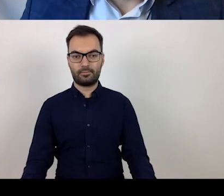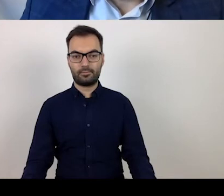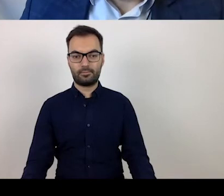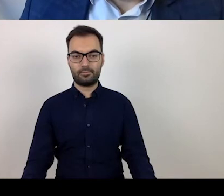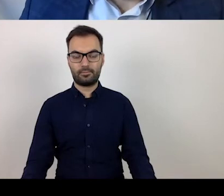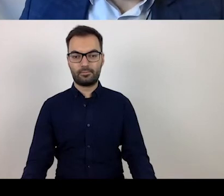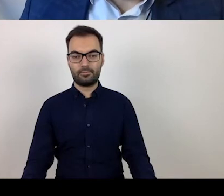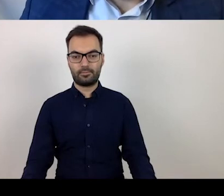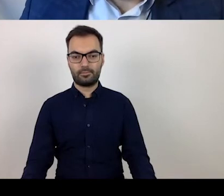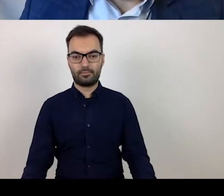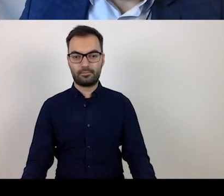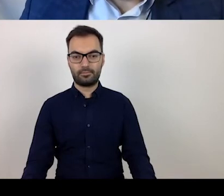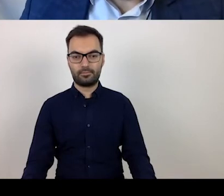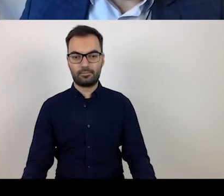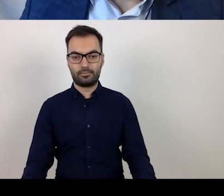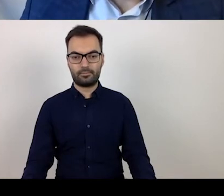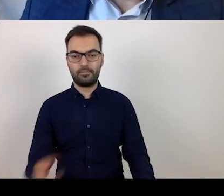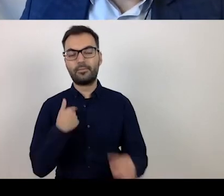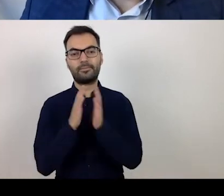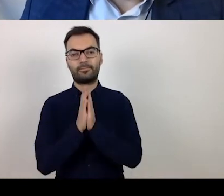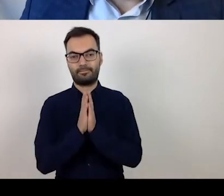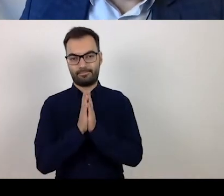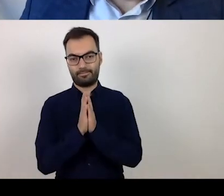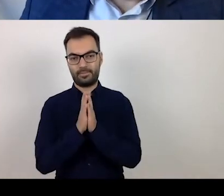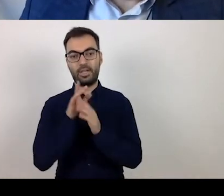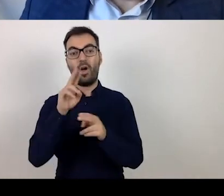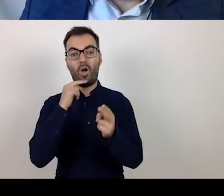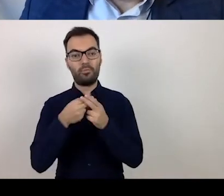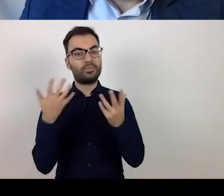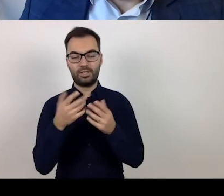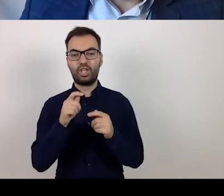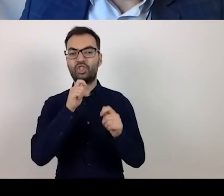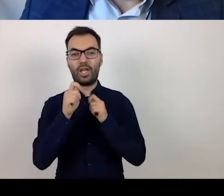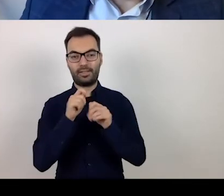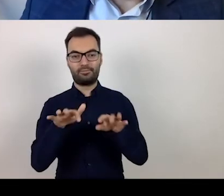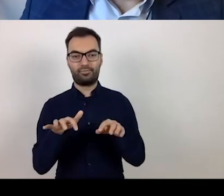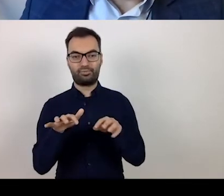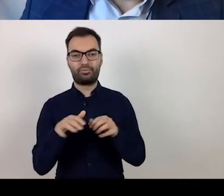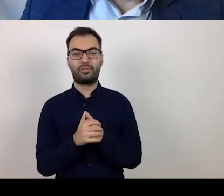Please, answer them in the chat box. "What actors and situations